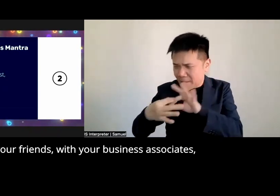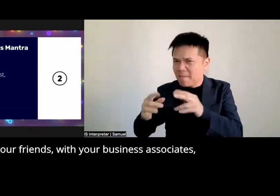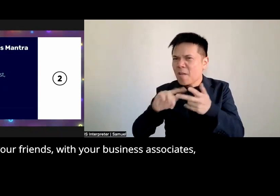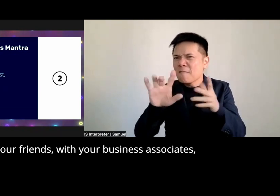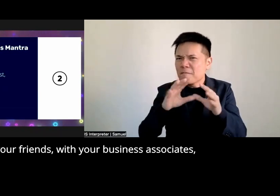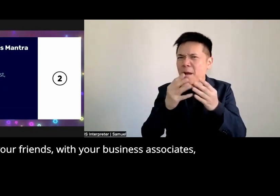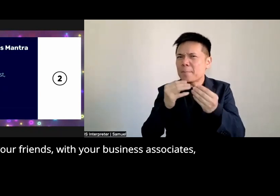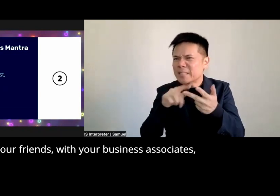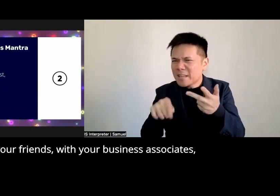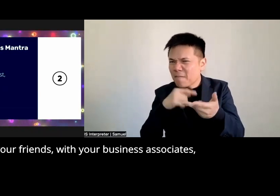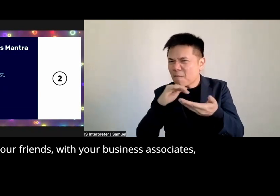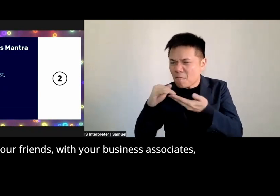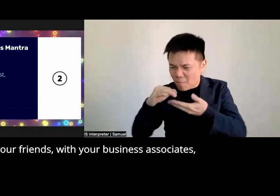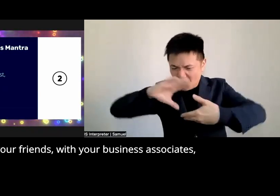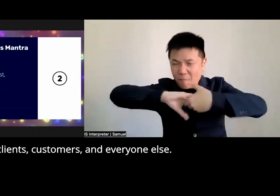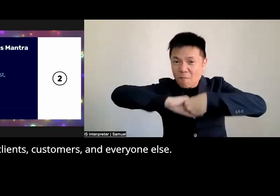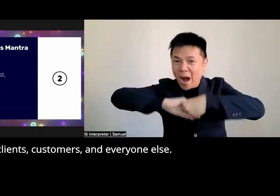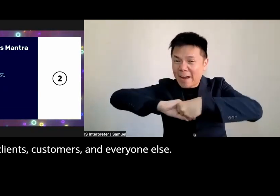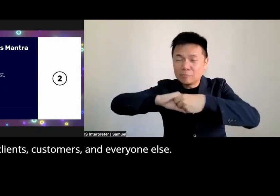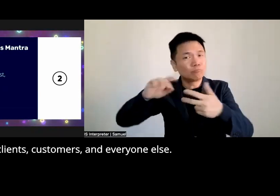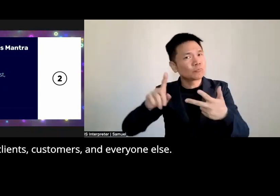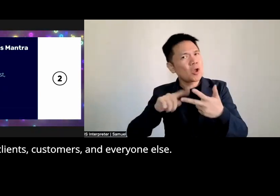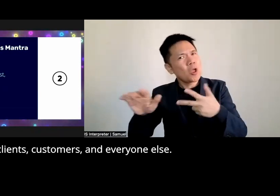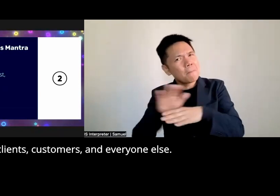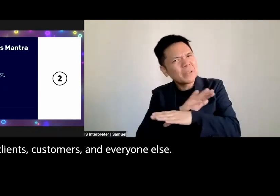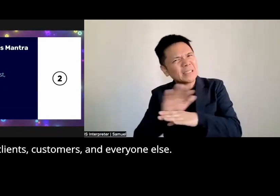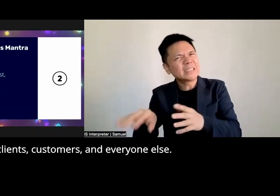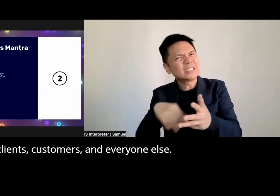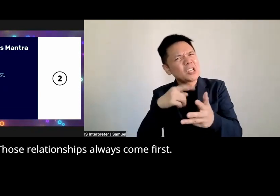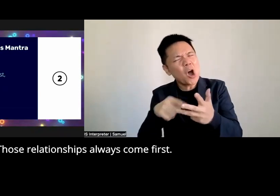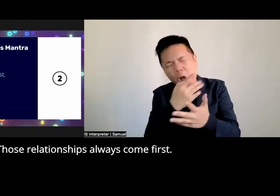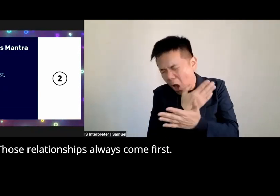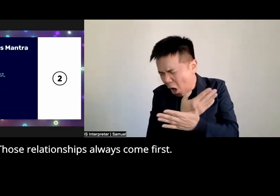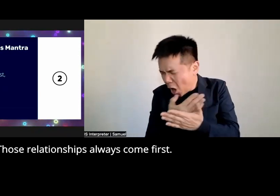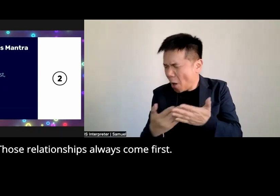your friends with your business associates clients customers and everyone else those relationships